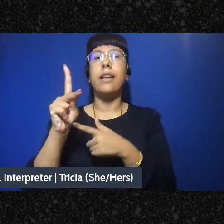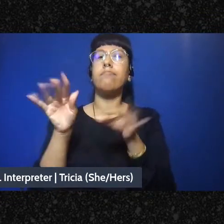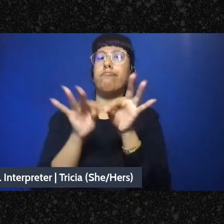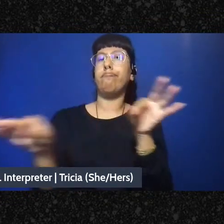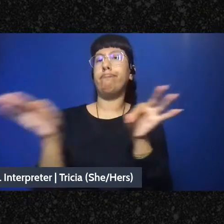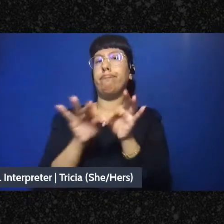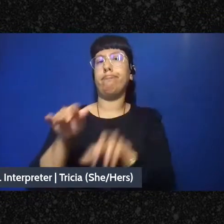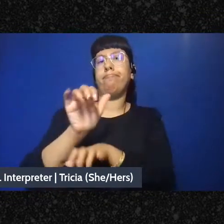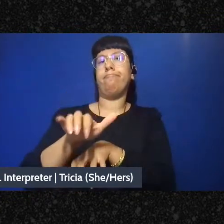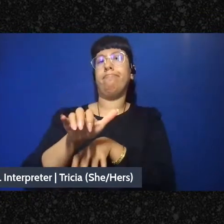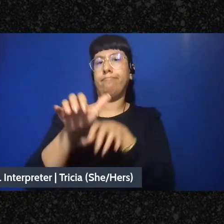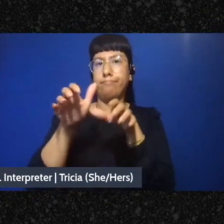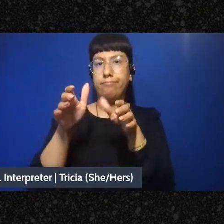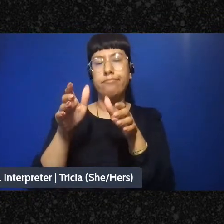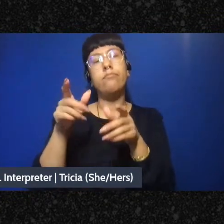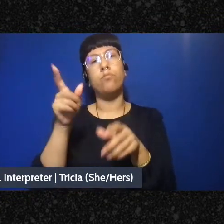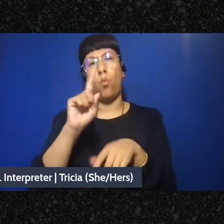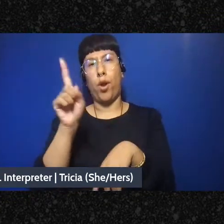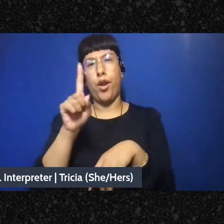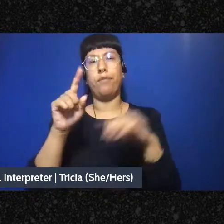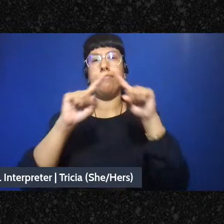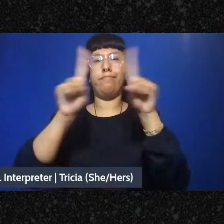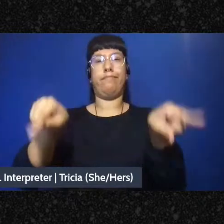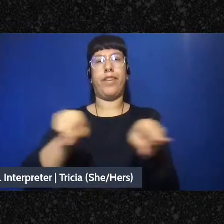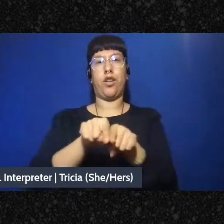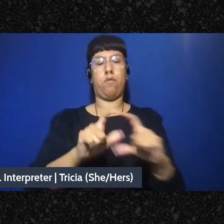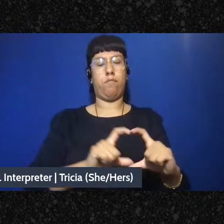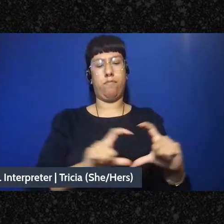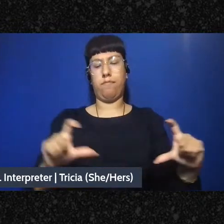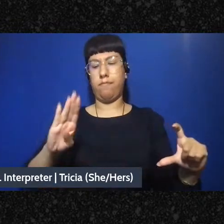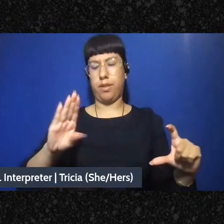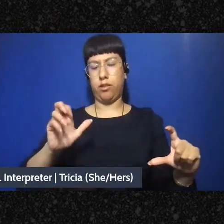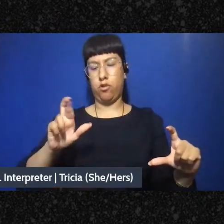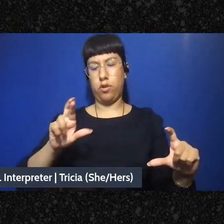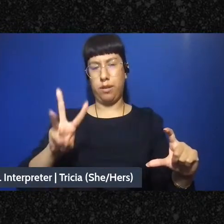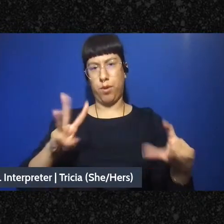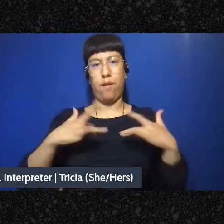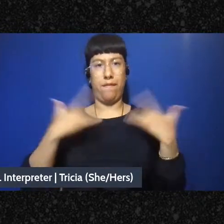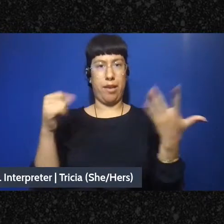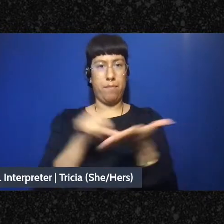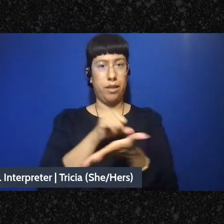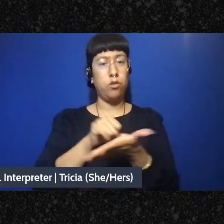this event directly under the video on the BCRW event page or in the Youtube video description.